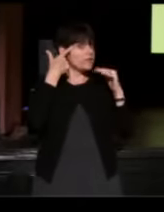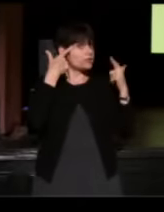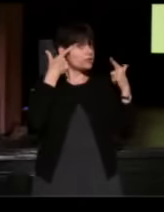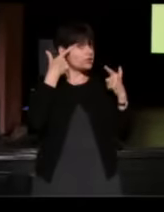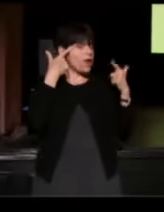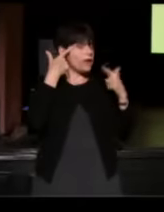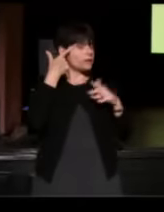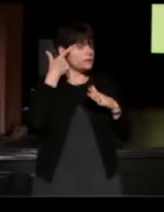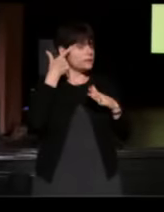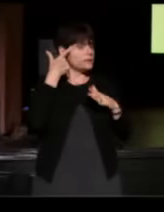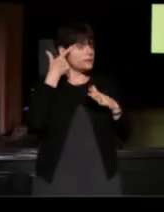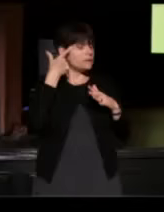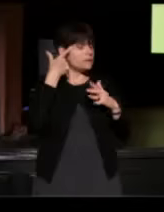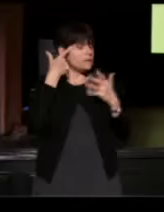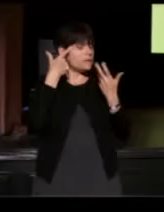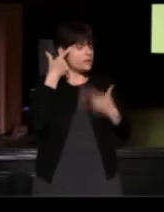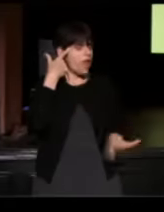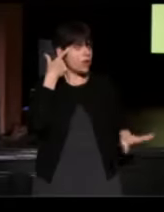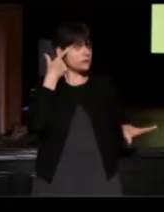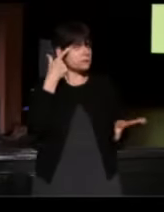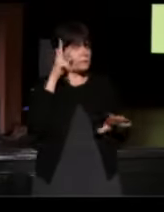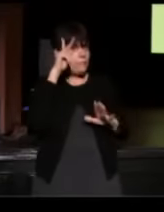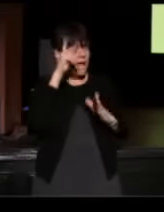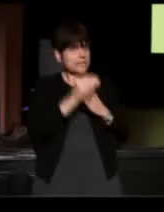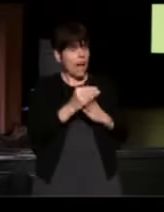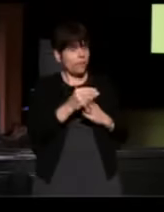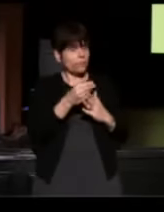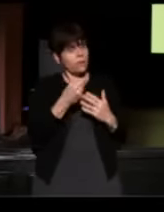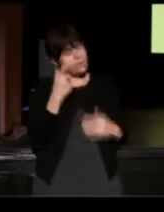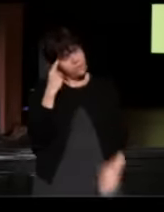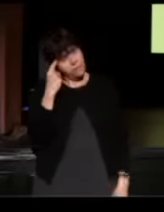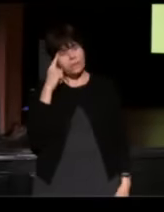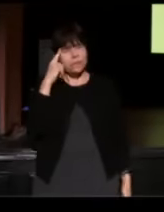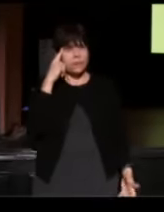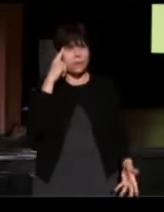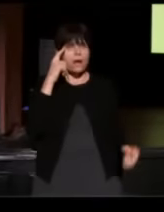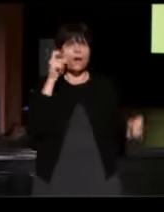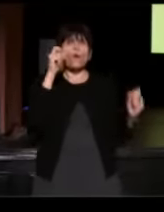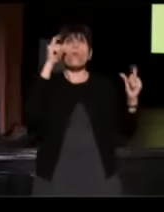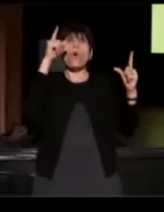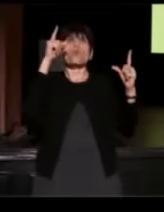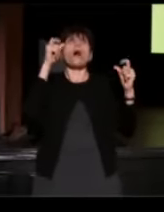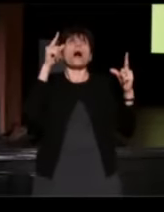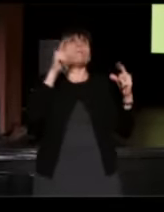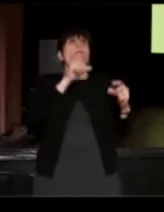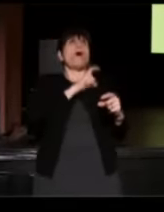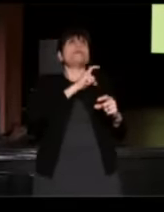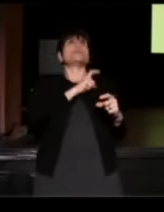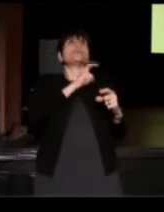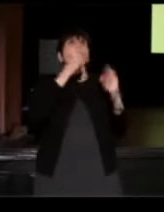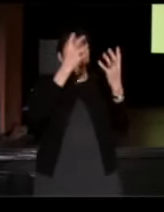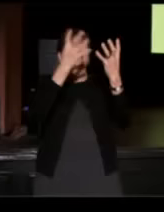and at that point, I lost consciousness. I woke up to a multitude of officers just standing around me, laughing.